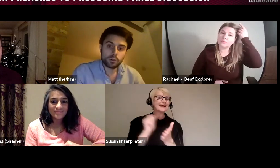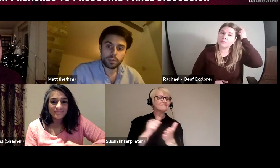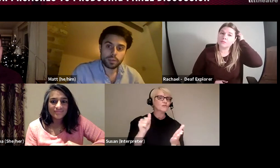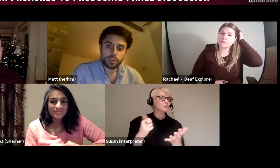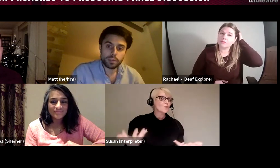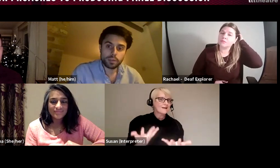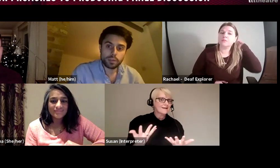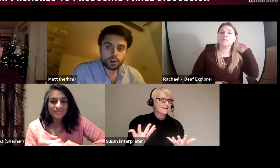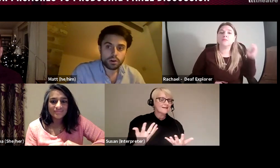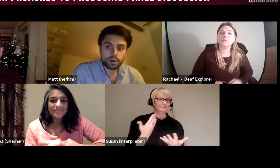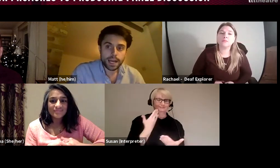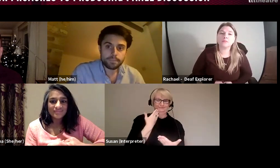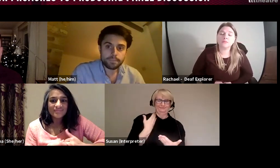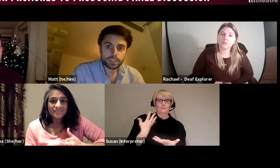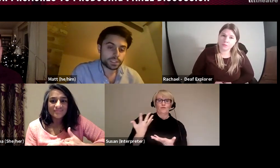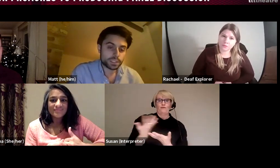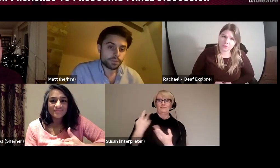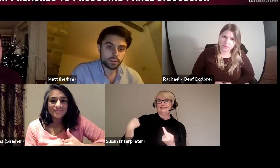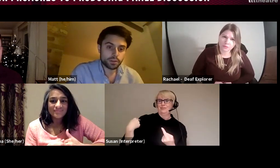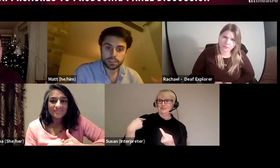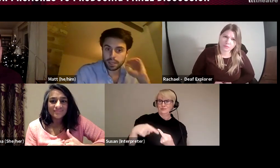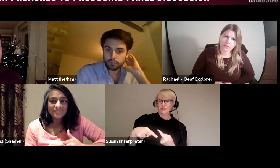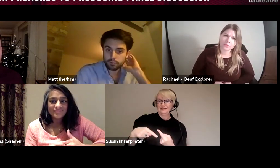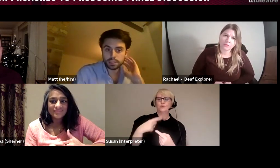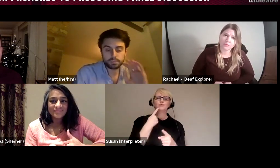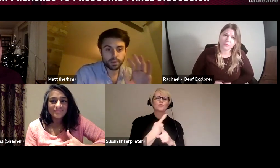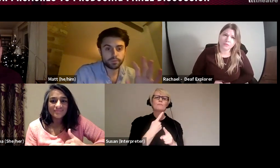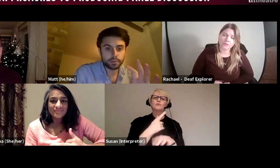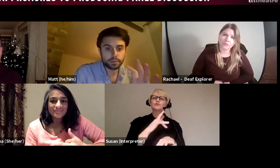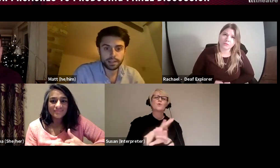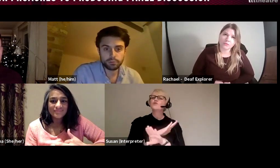talking about a show that was not specifically focused at deaf audiences but we had a particular